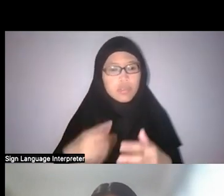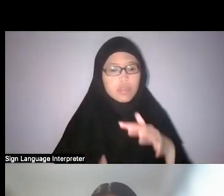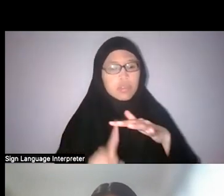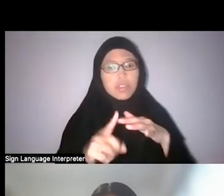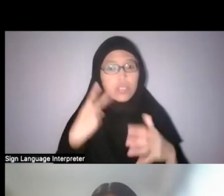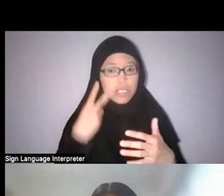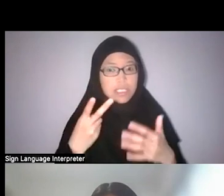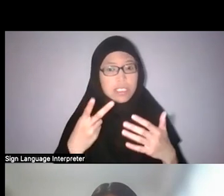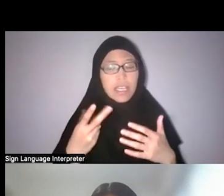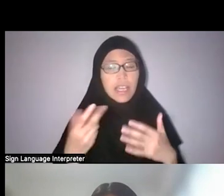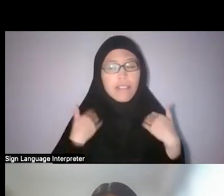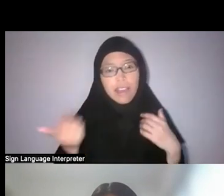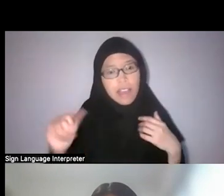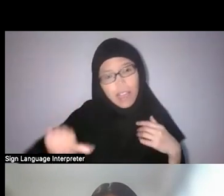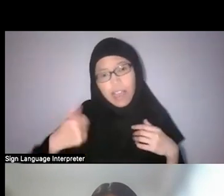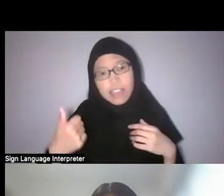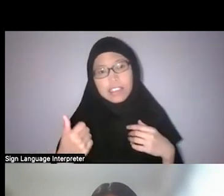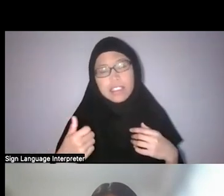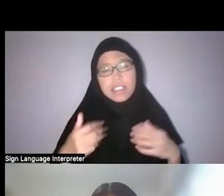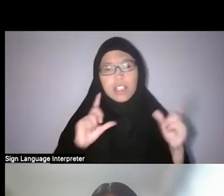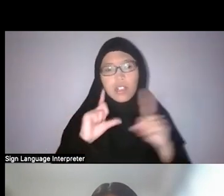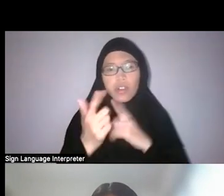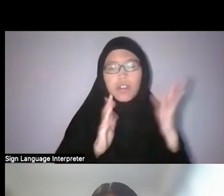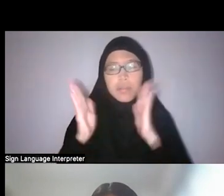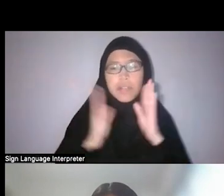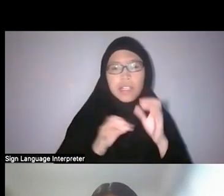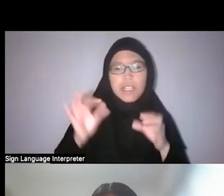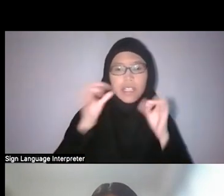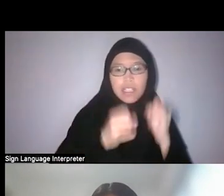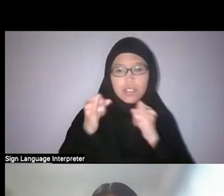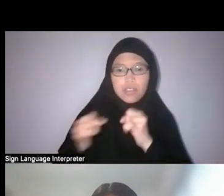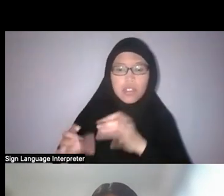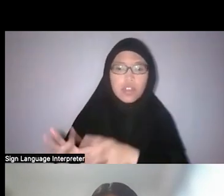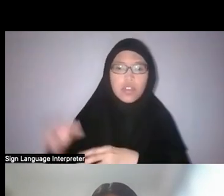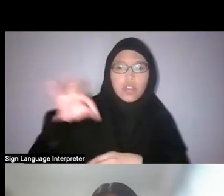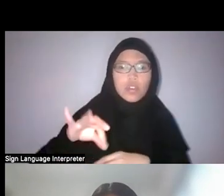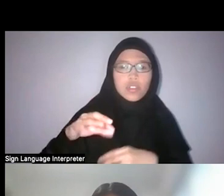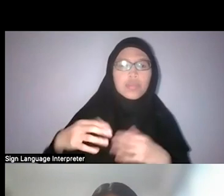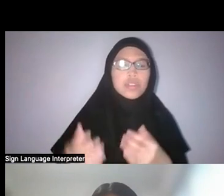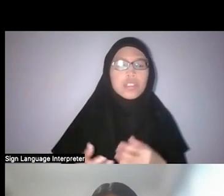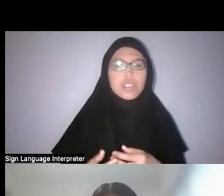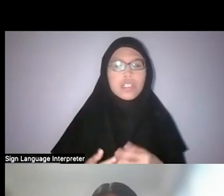kind of contributed a lot to